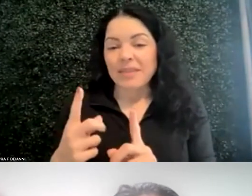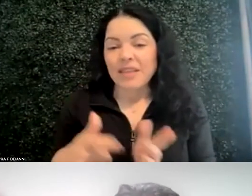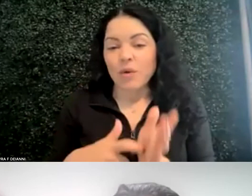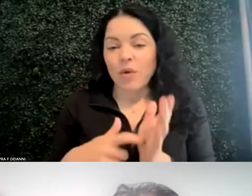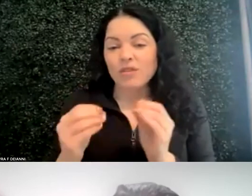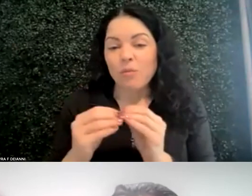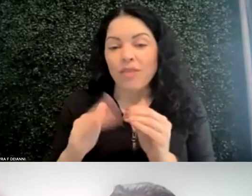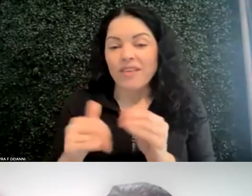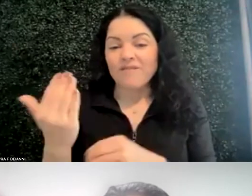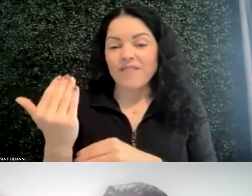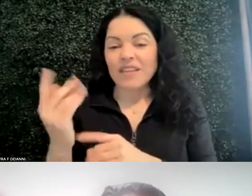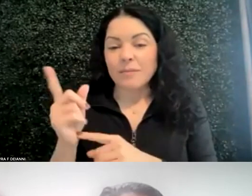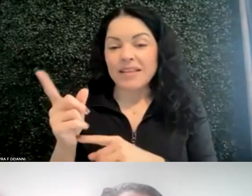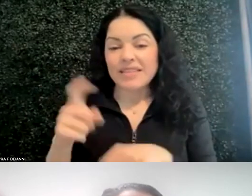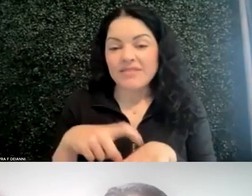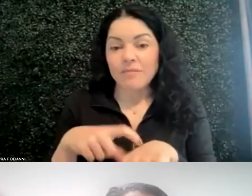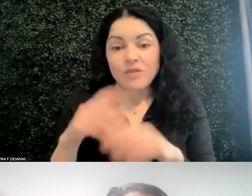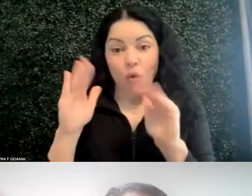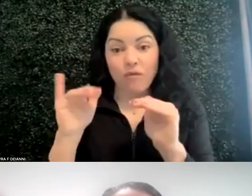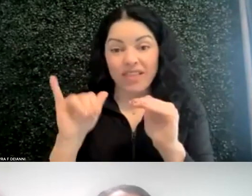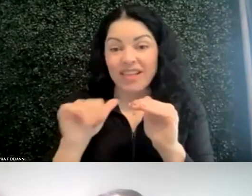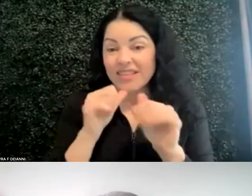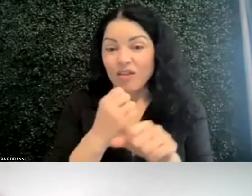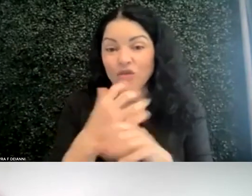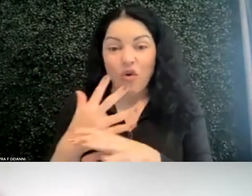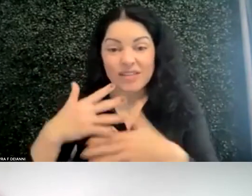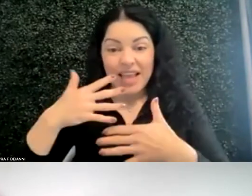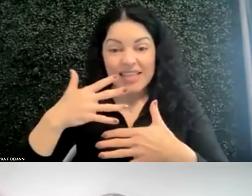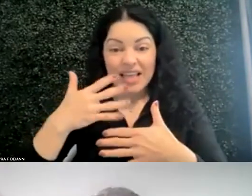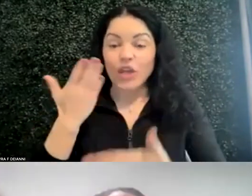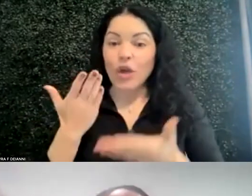So hopefully that's not causing anxiety. Hopefully that's relieving anxiety.